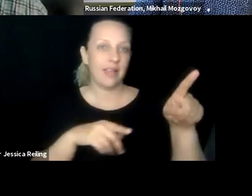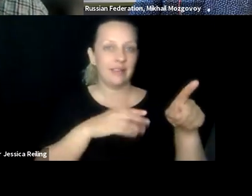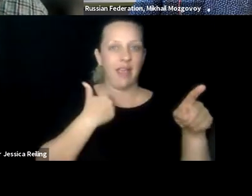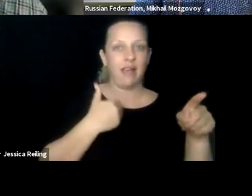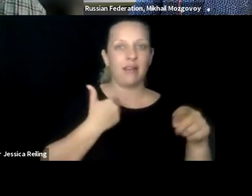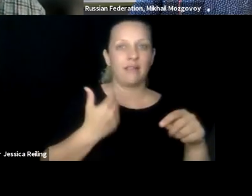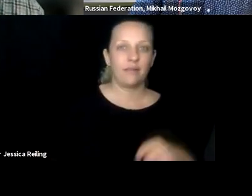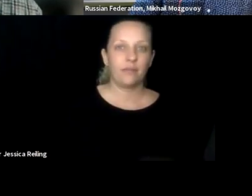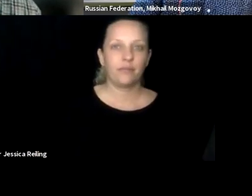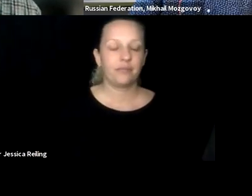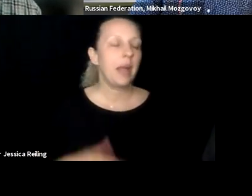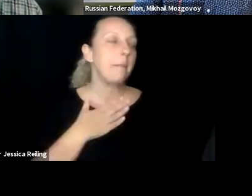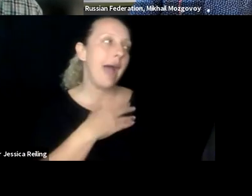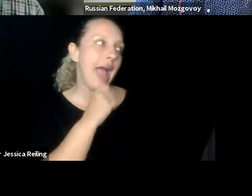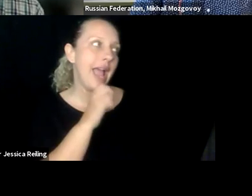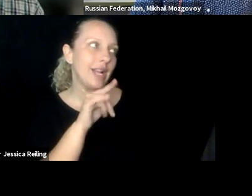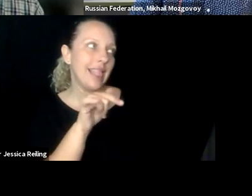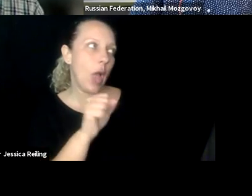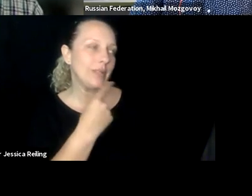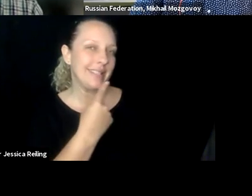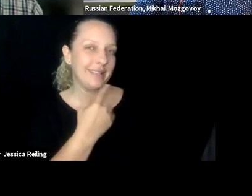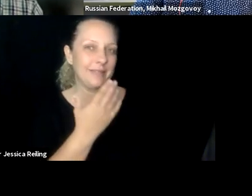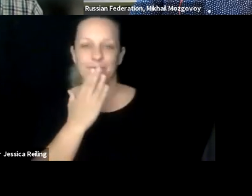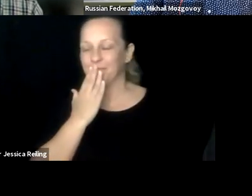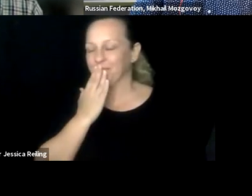challenge those in the 50s, 60s, 70s and so on.